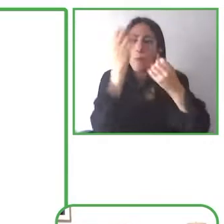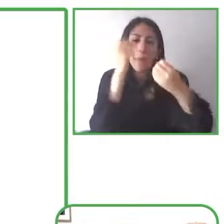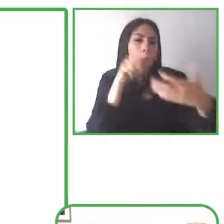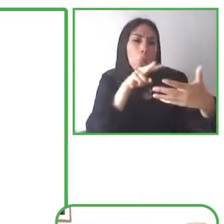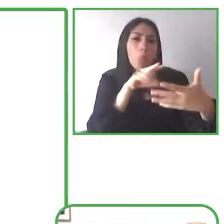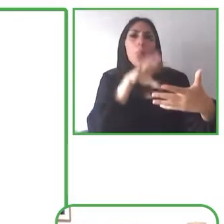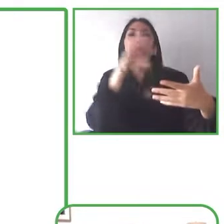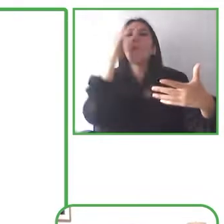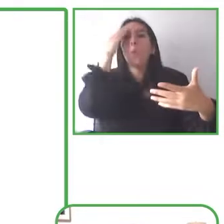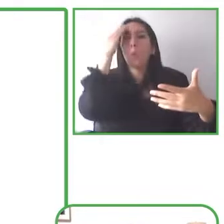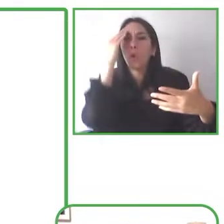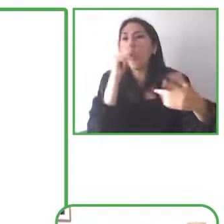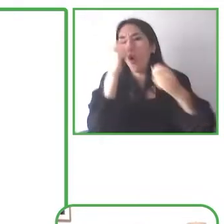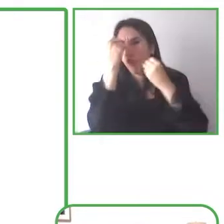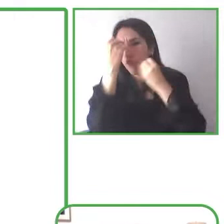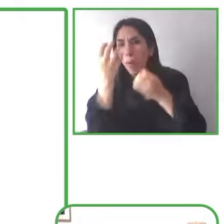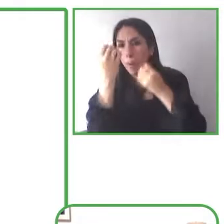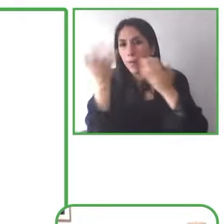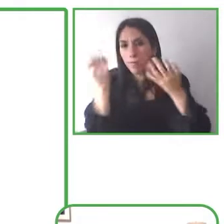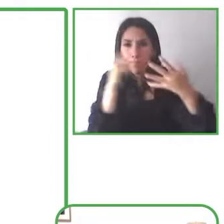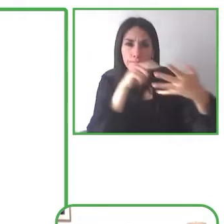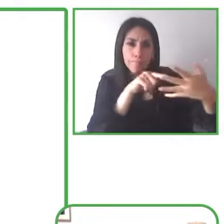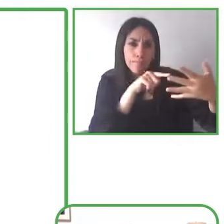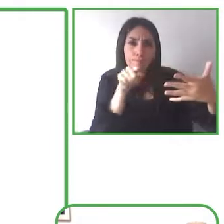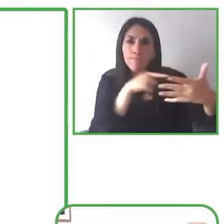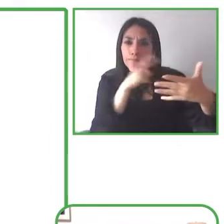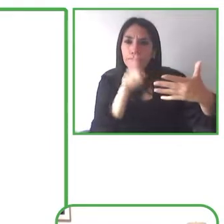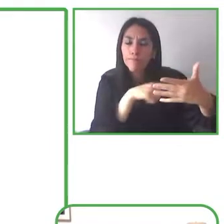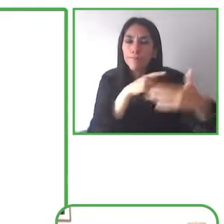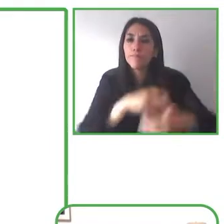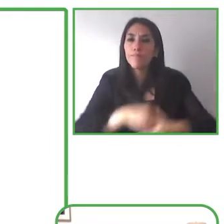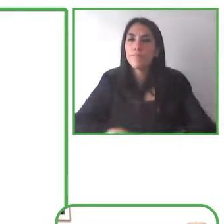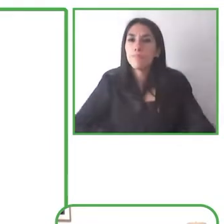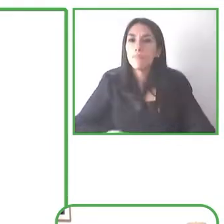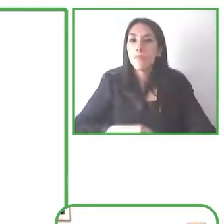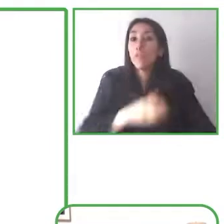gestures and eye movements and Project Activate is